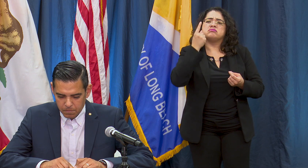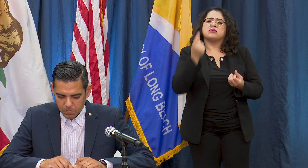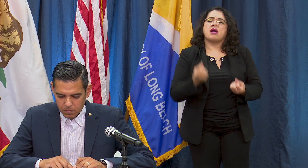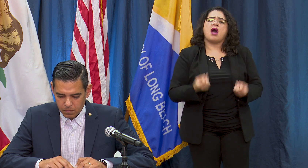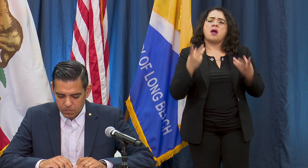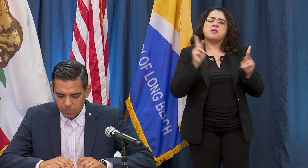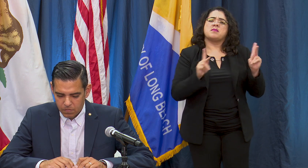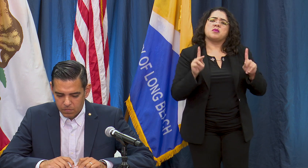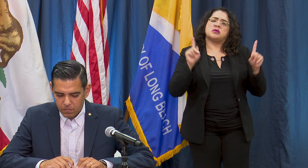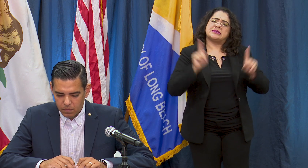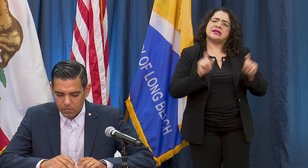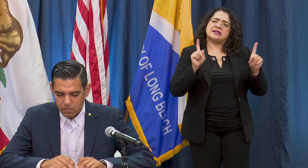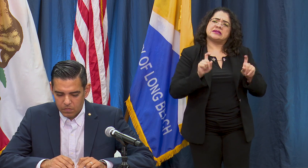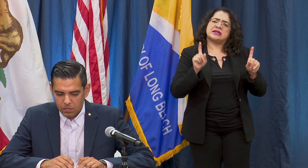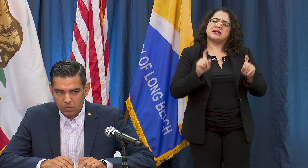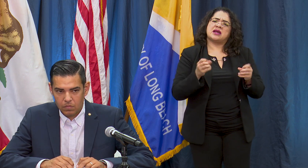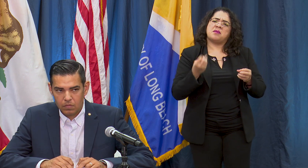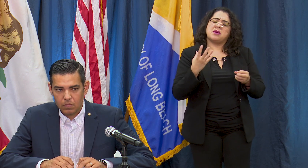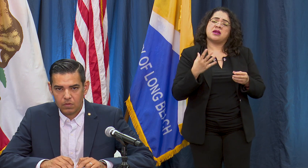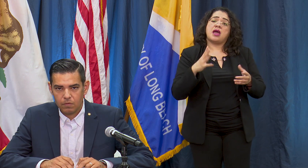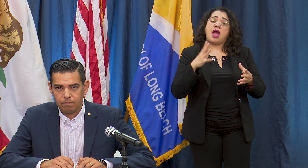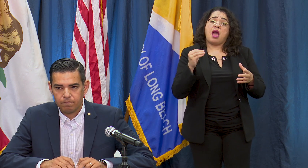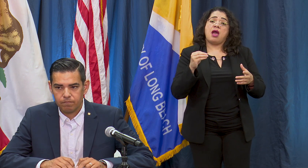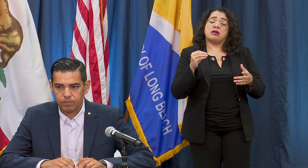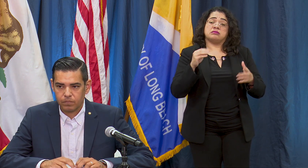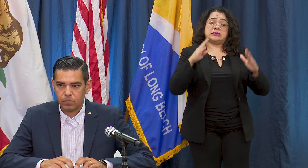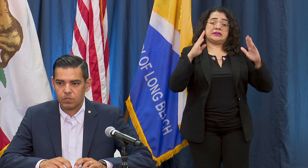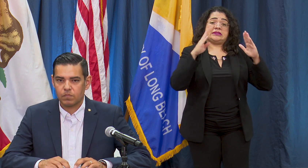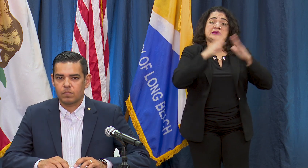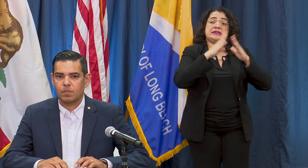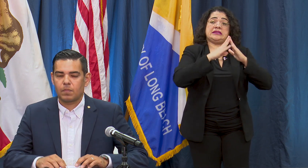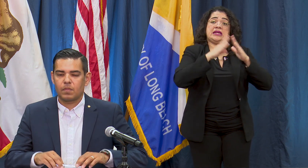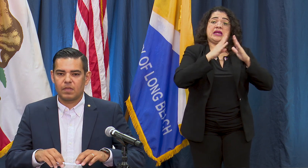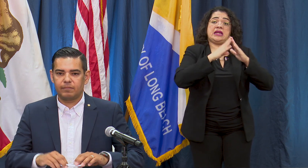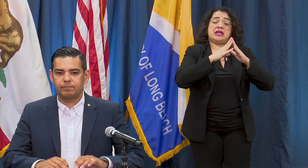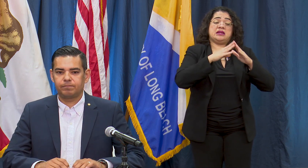if we're anywhere near close to reaching the city's testing capacity and at what